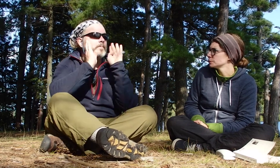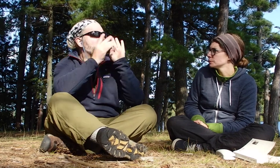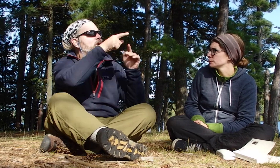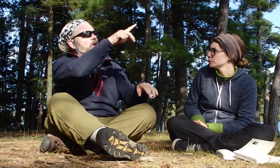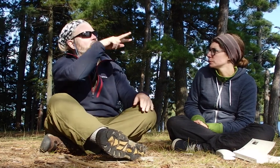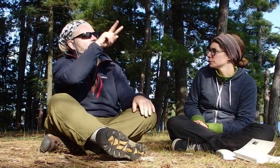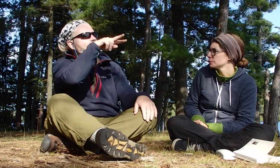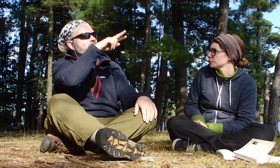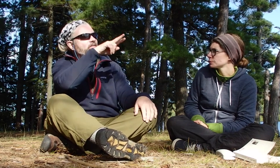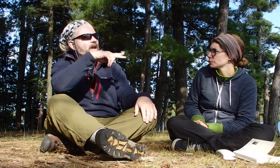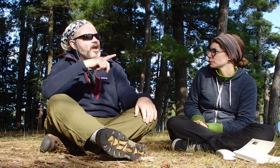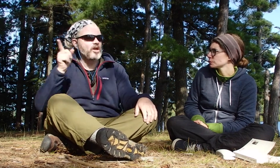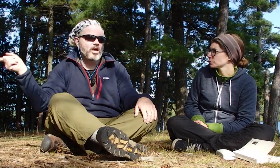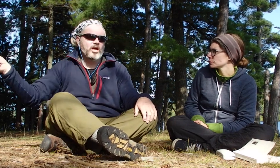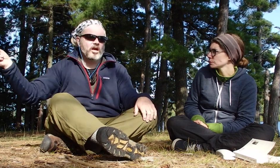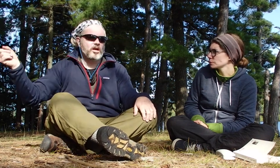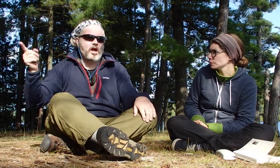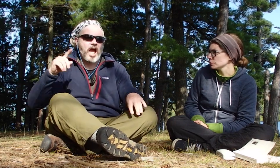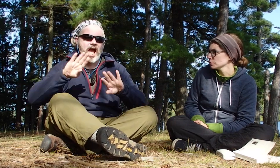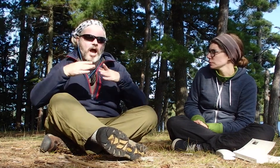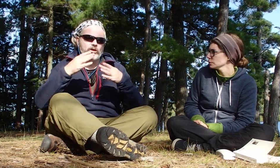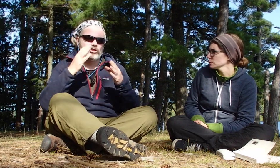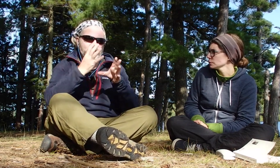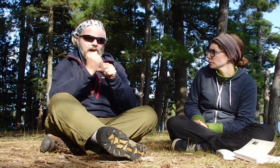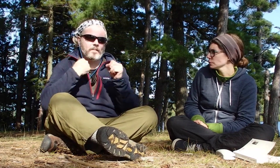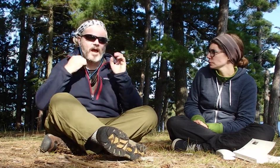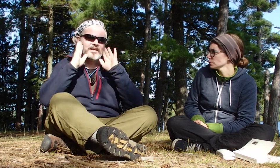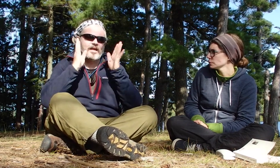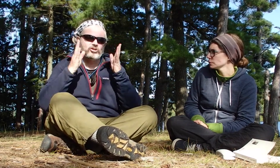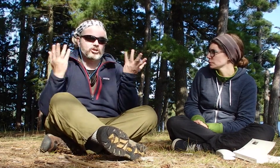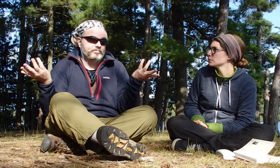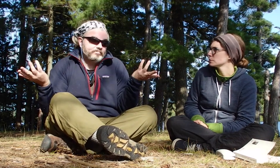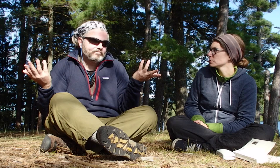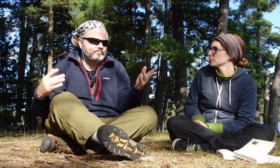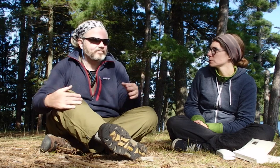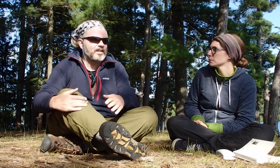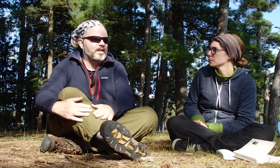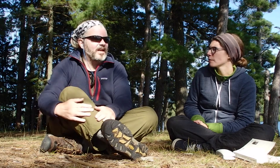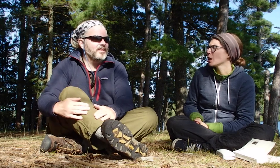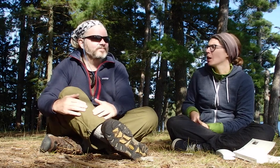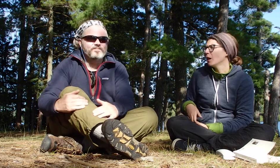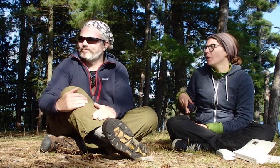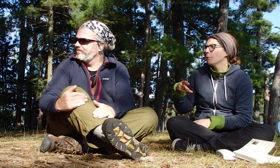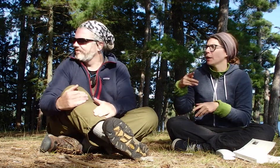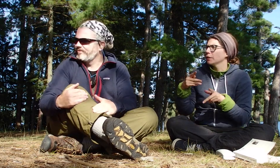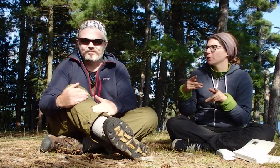If I'm looking over there, how does she get my attention?